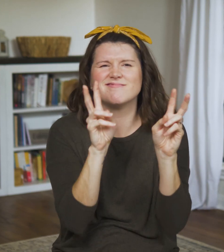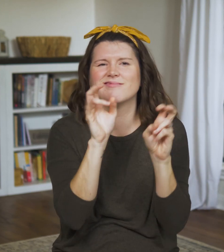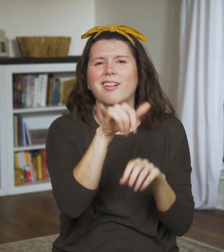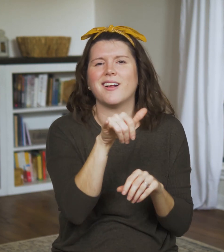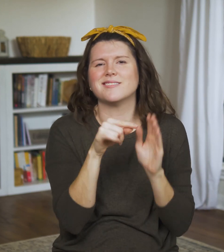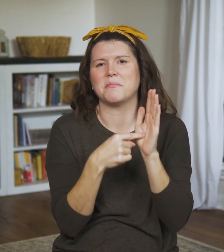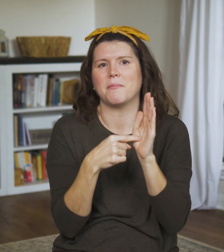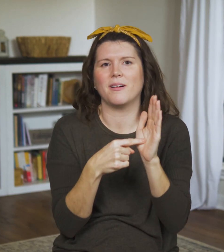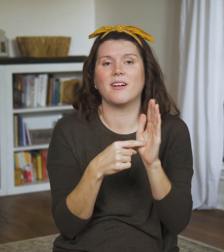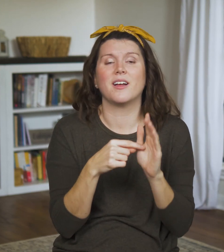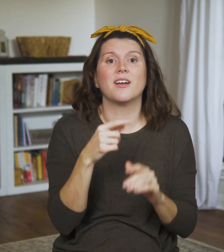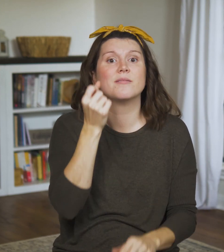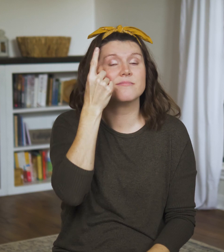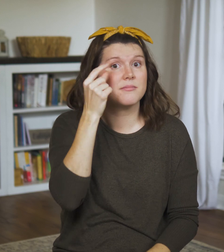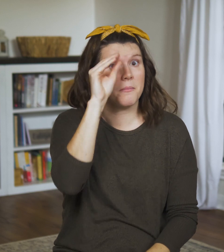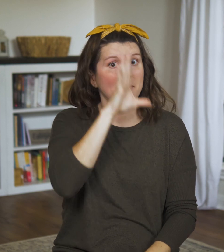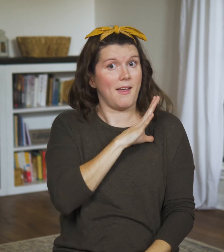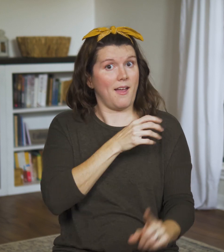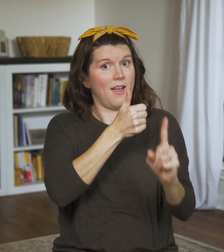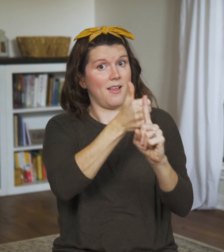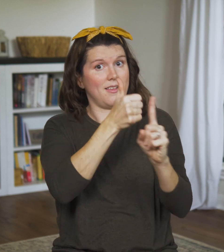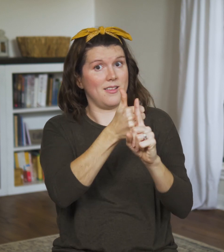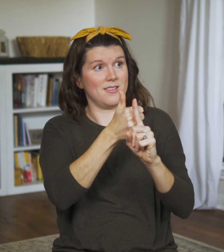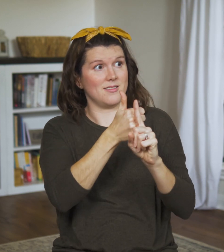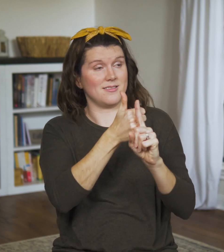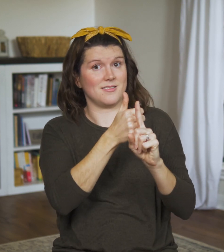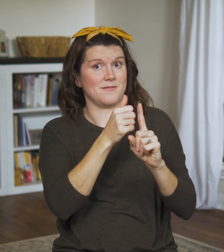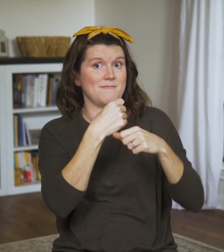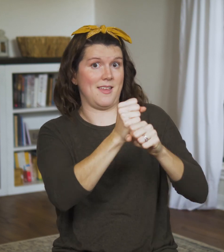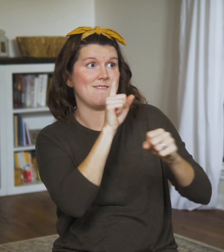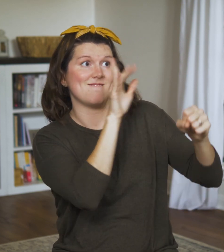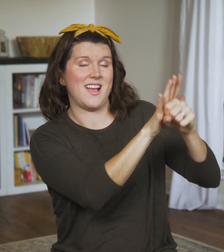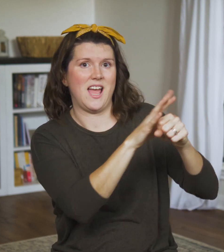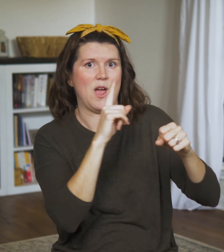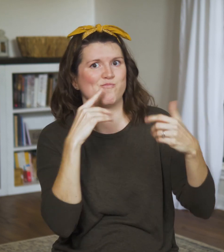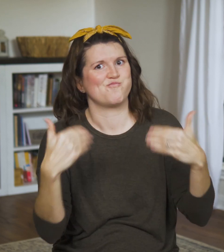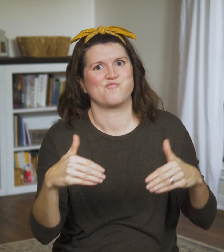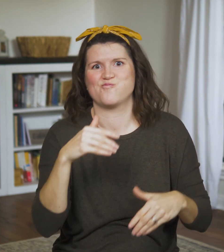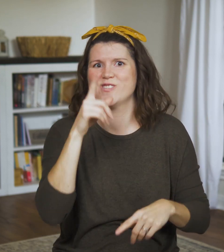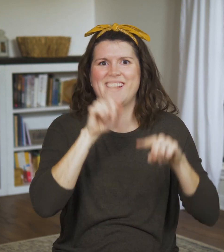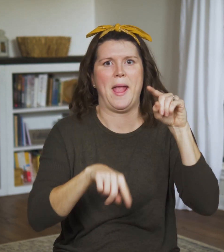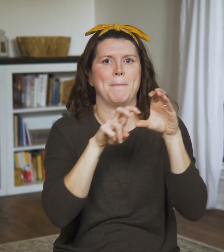and setting it aside for rest, you’re giving back 10% of your time.